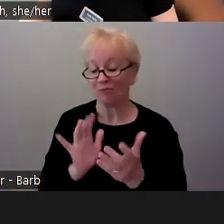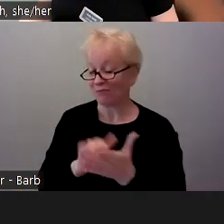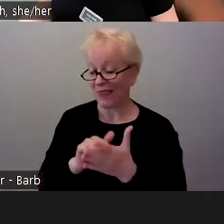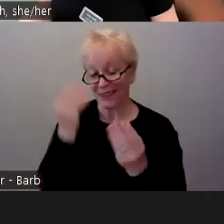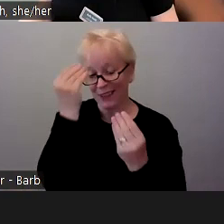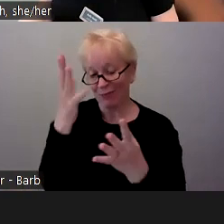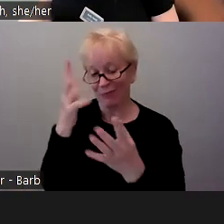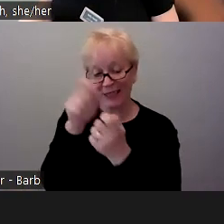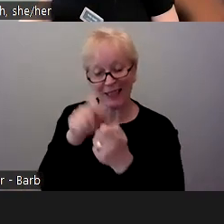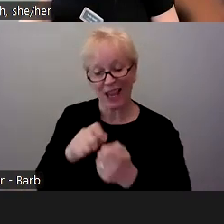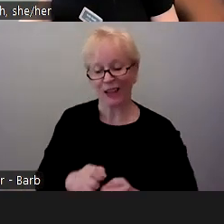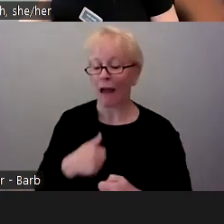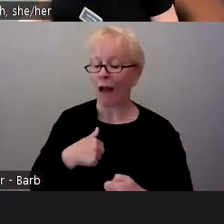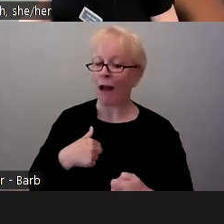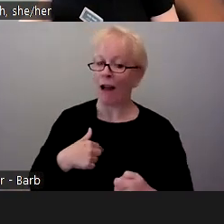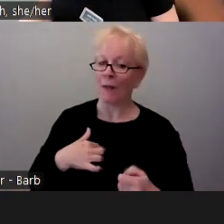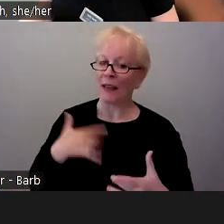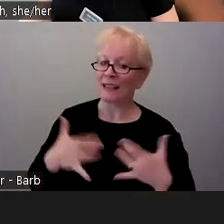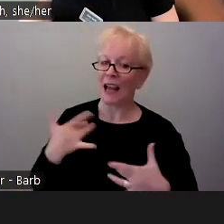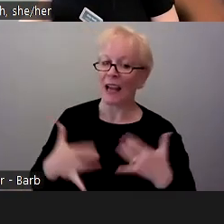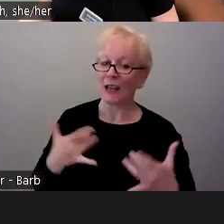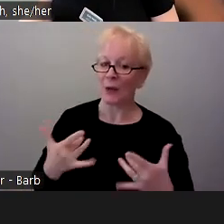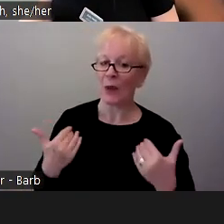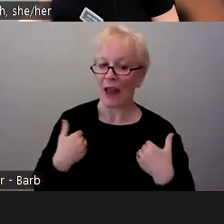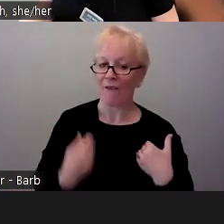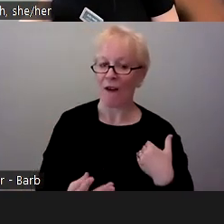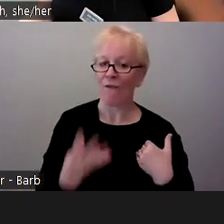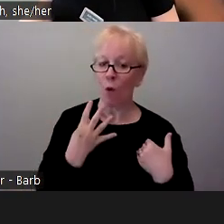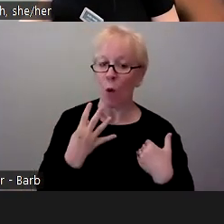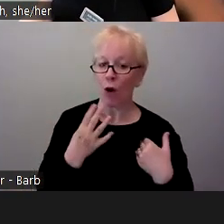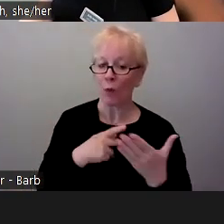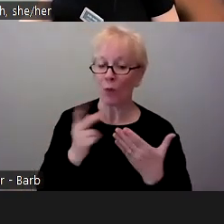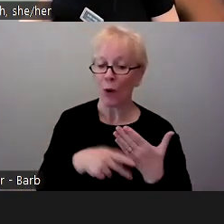I'm really excited because we've got four of our program participants from this past